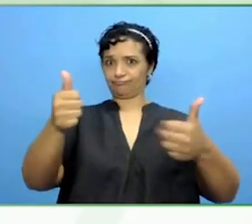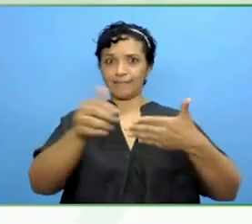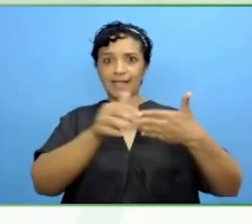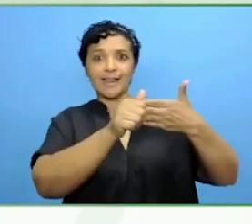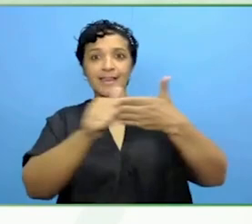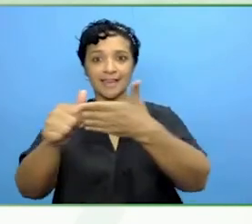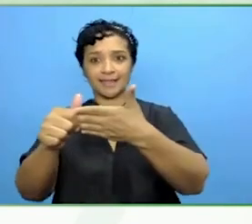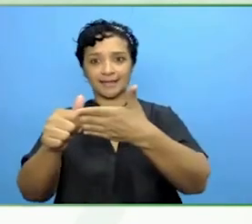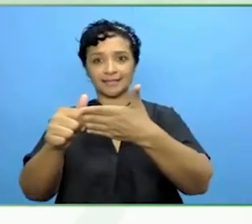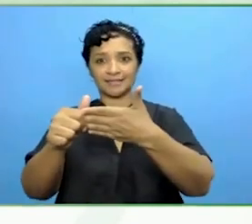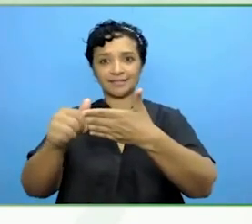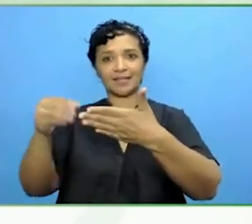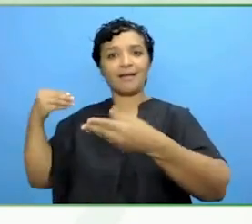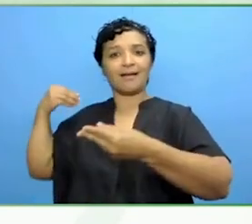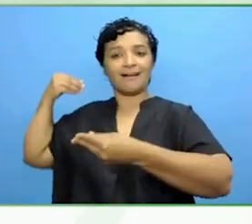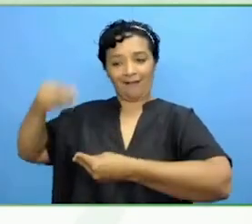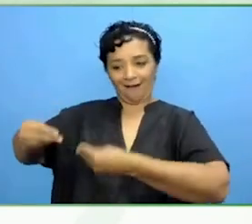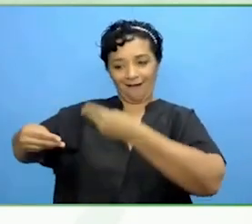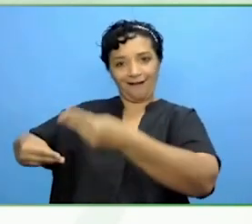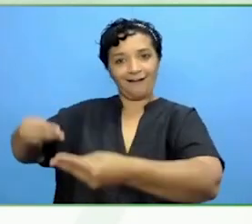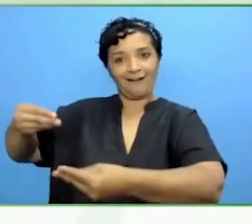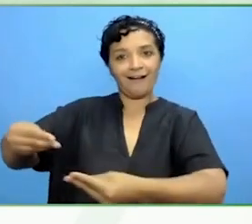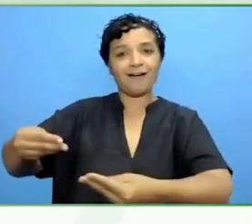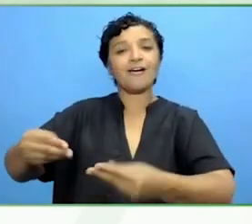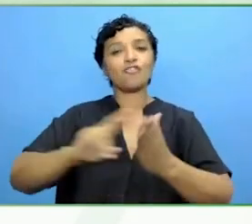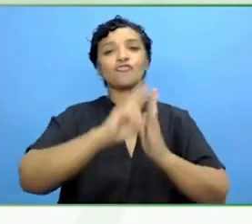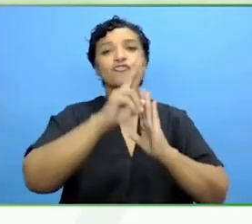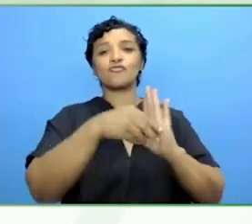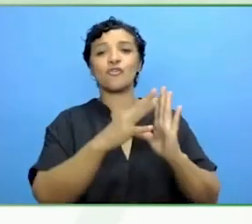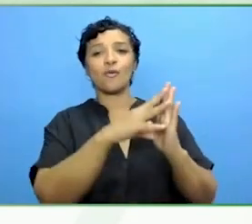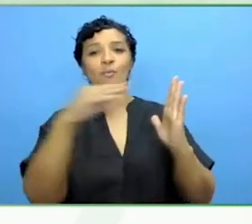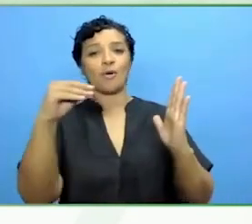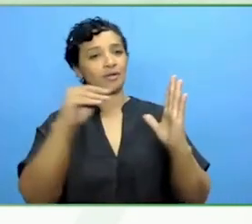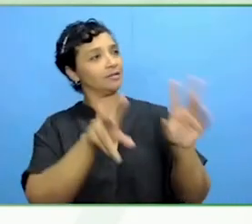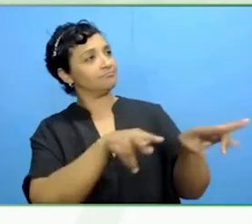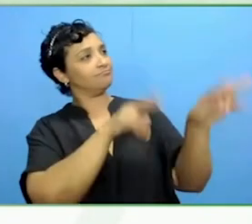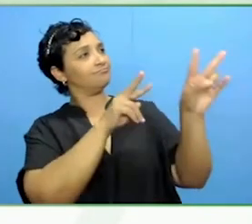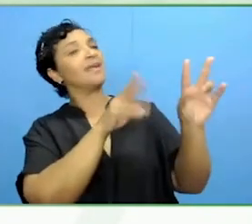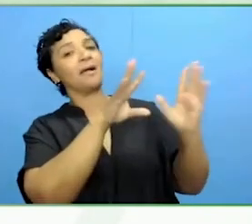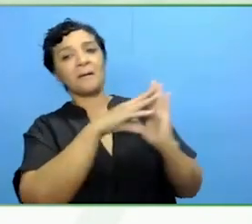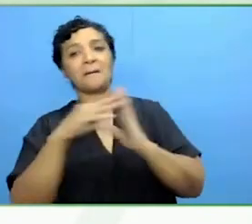I was wondering if you have leadership advice that you feel has helped you to rise through the ranks.